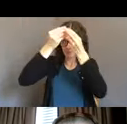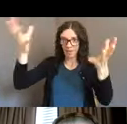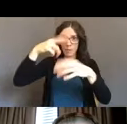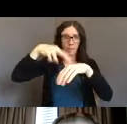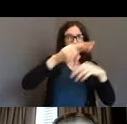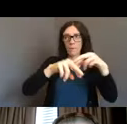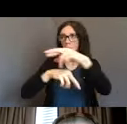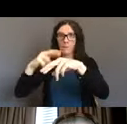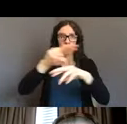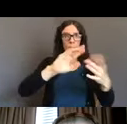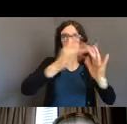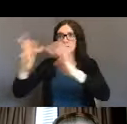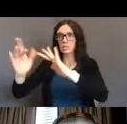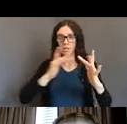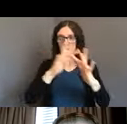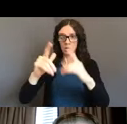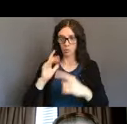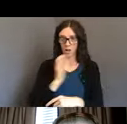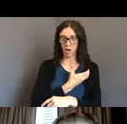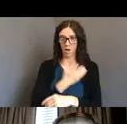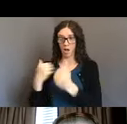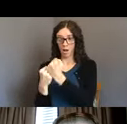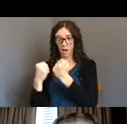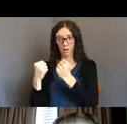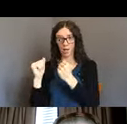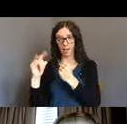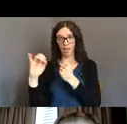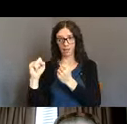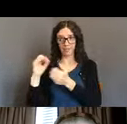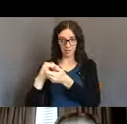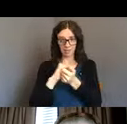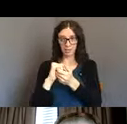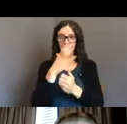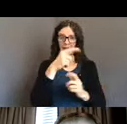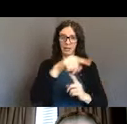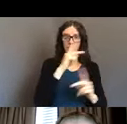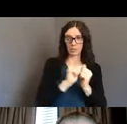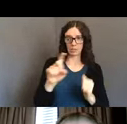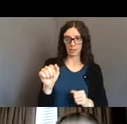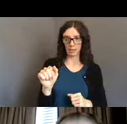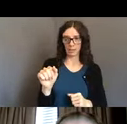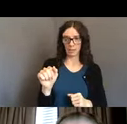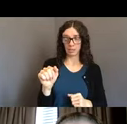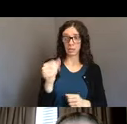I often say that civil rights are only as important as you know that you have them and you know how to enforce them.